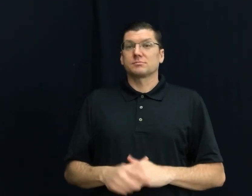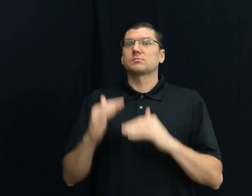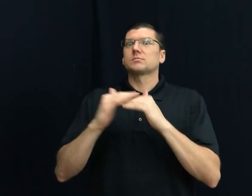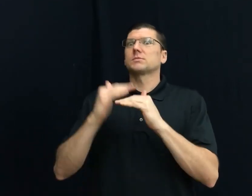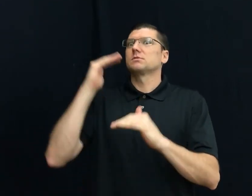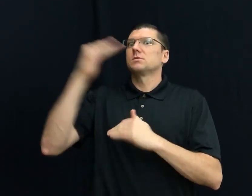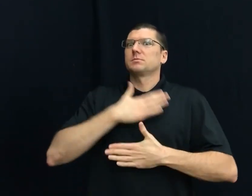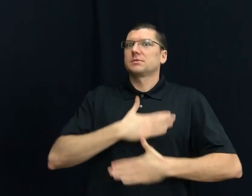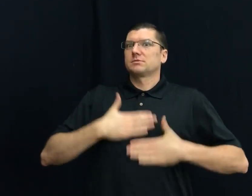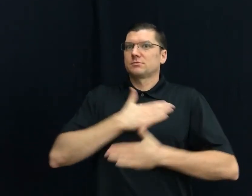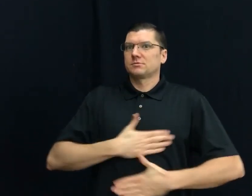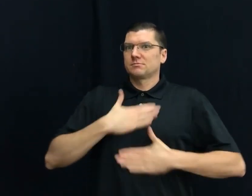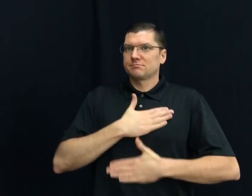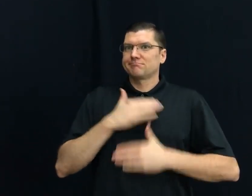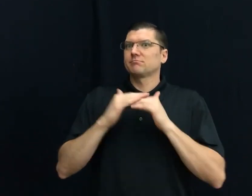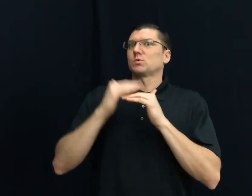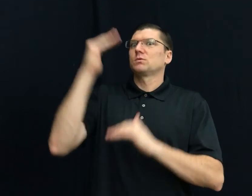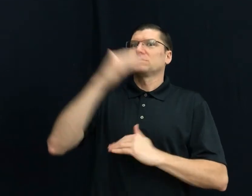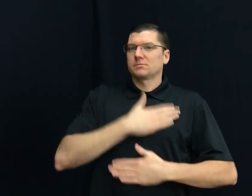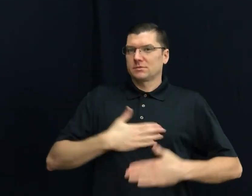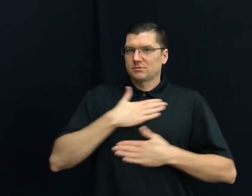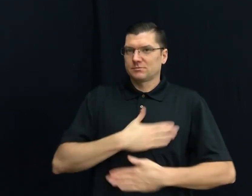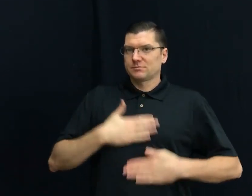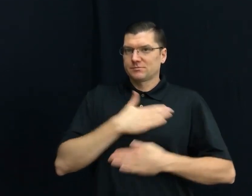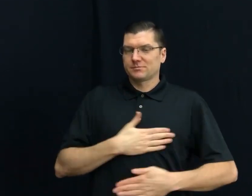76) OVER PLEASURE